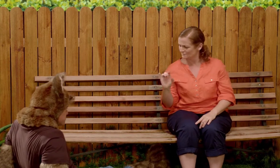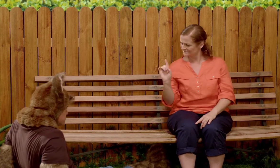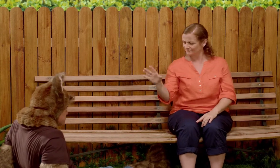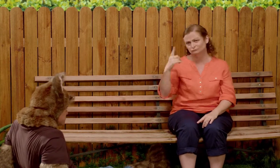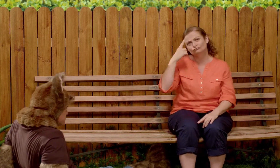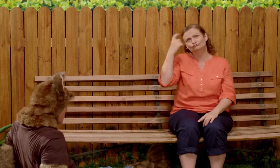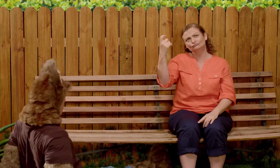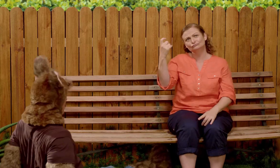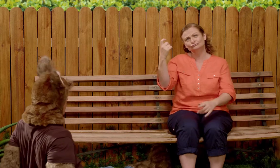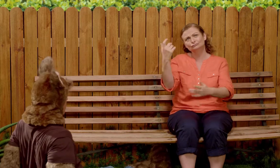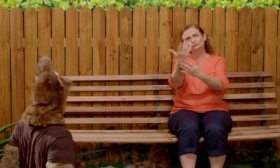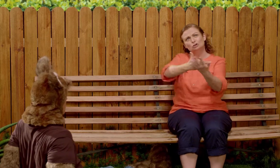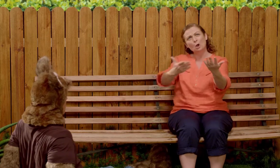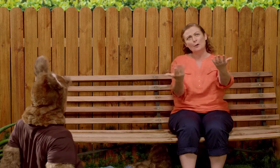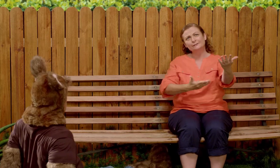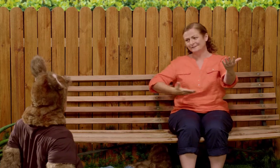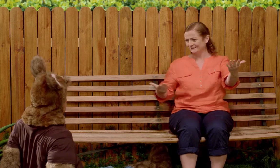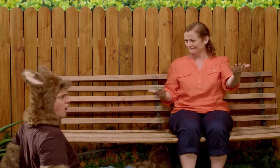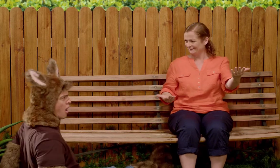Why don't you make up your own story?